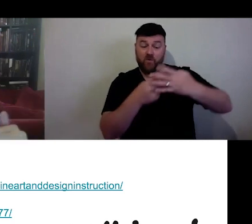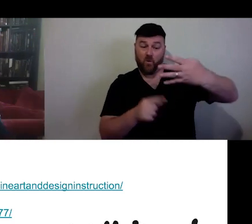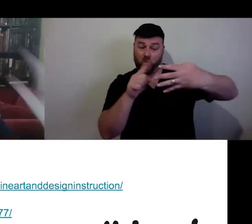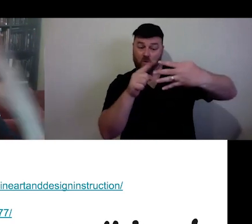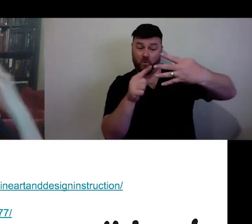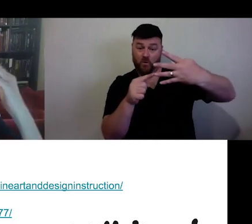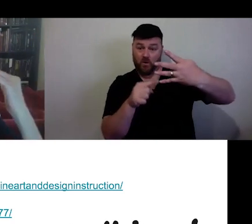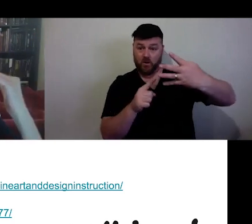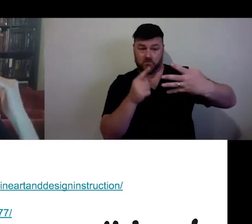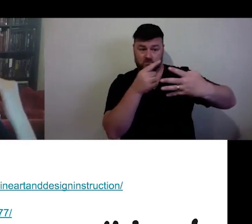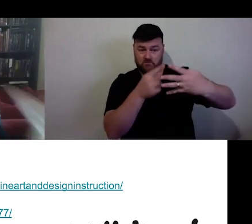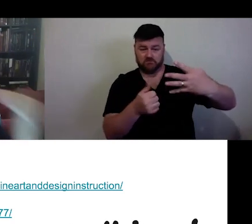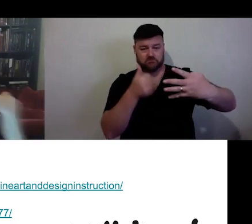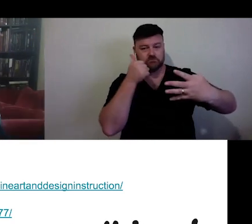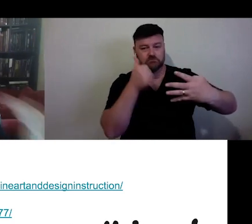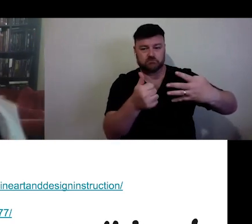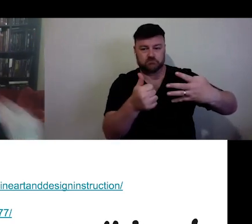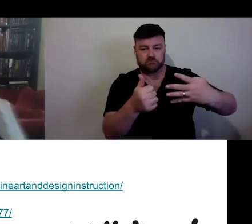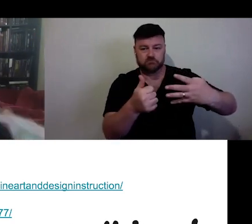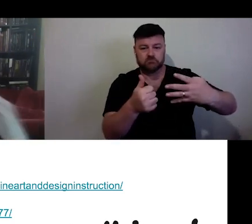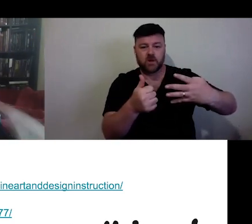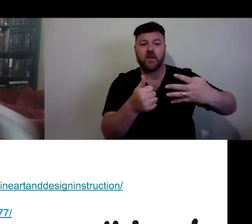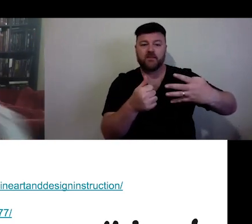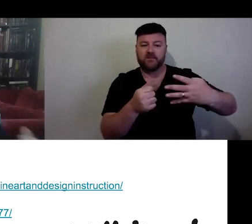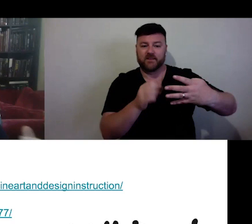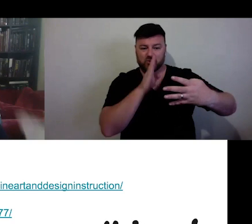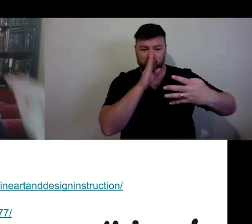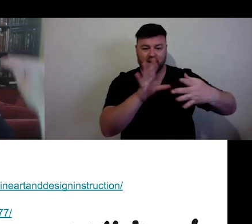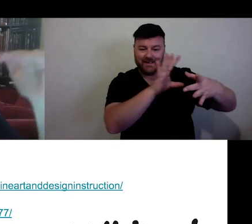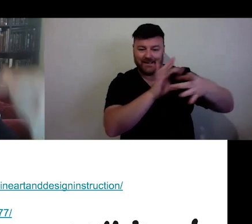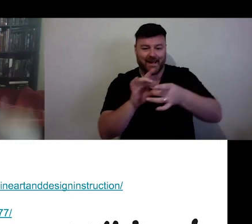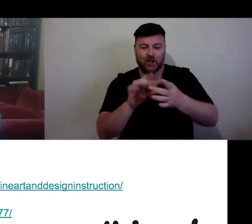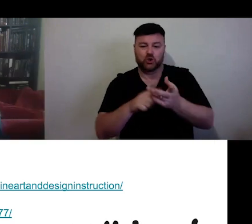that are directly connected to what is happening right now. The bottom